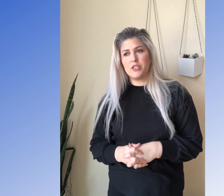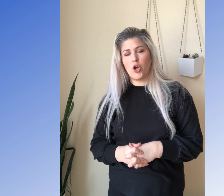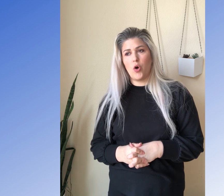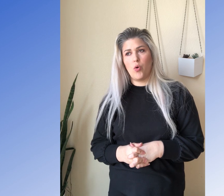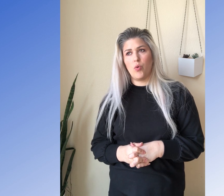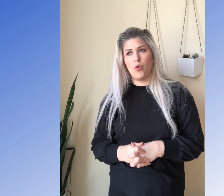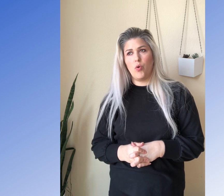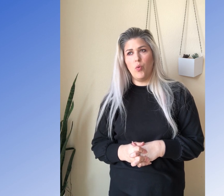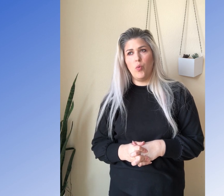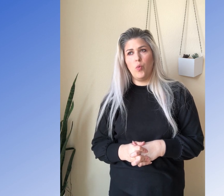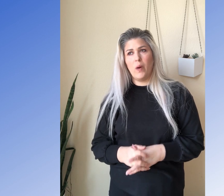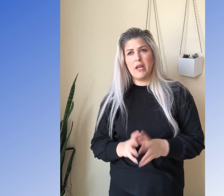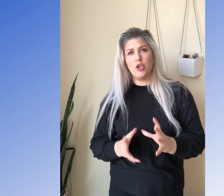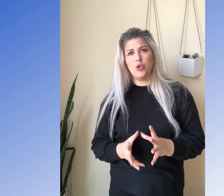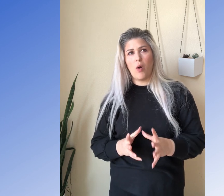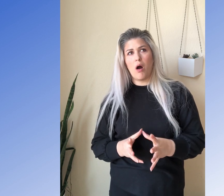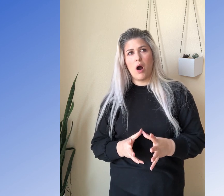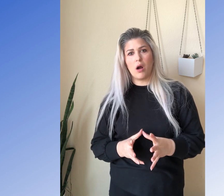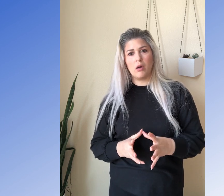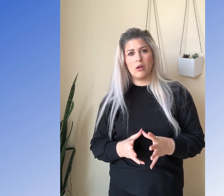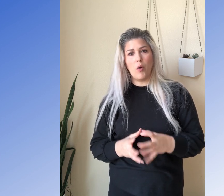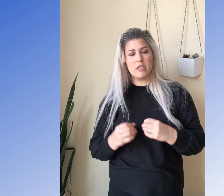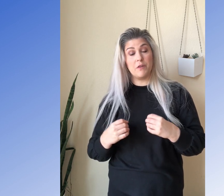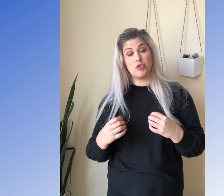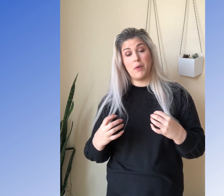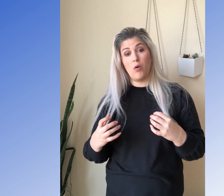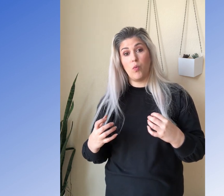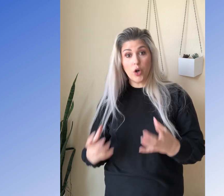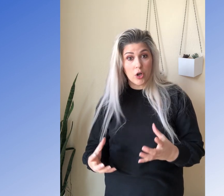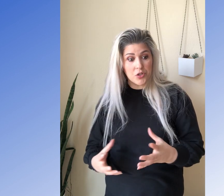and so when you are going to finger spell words,